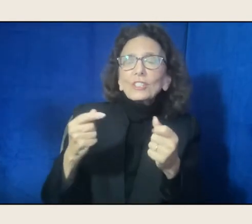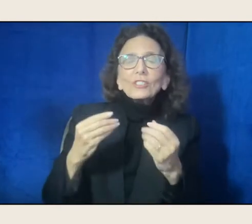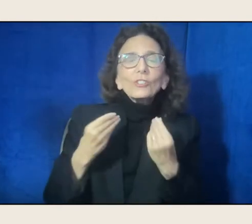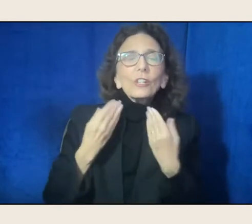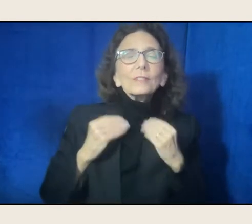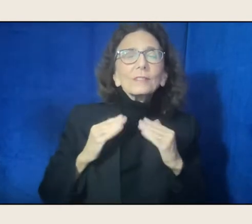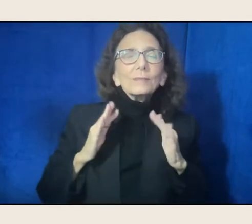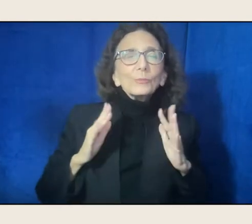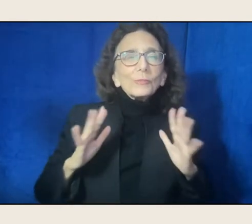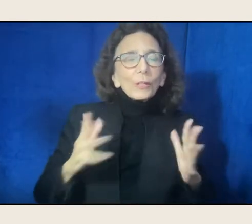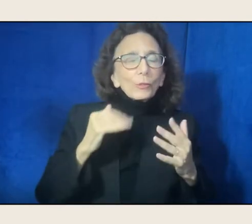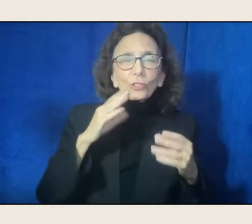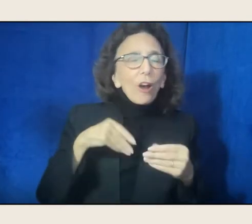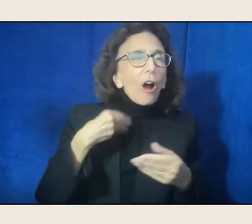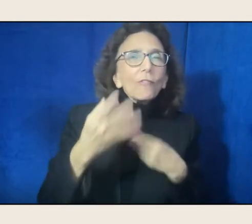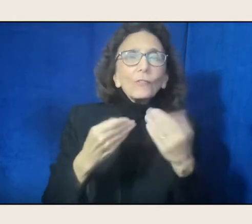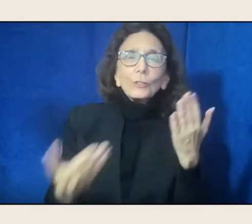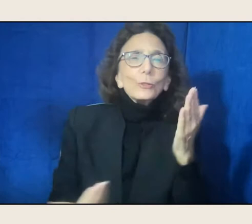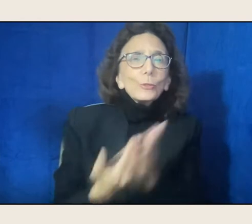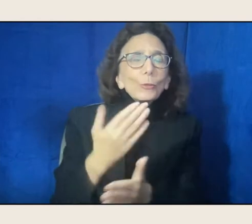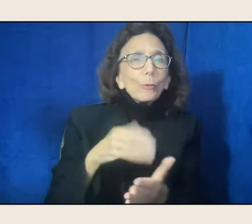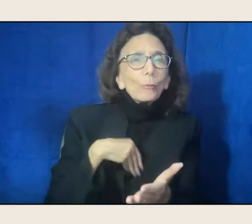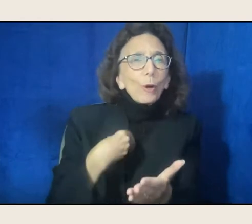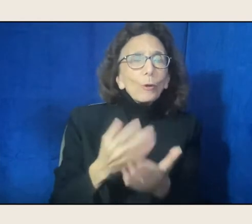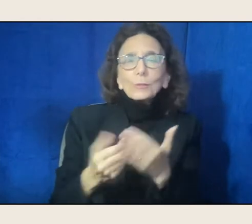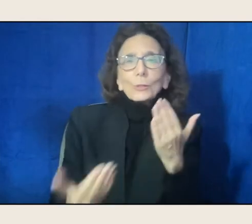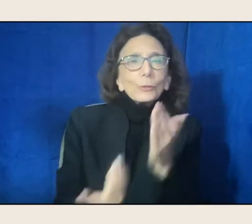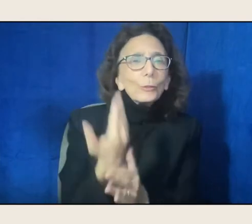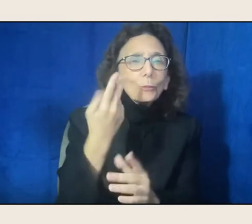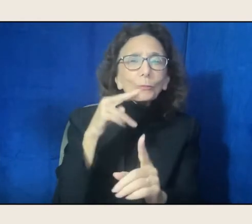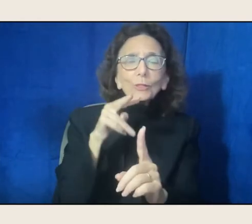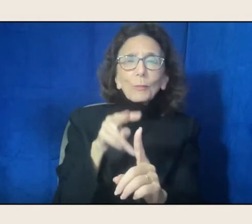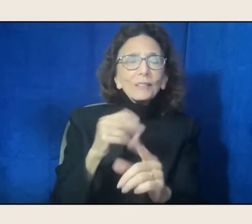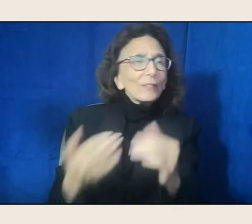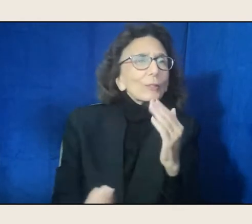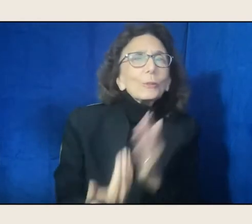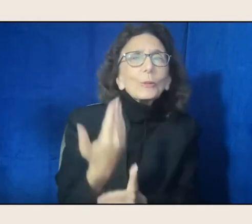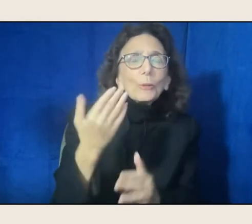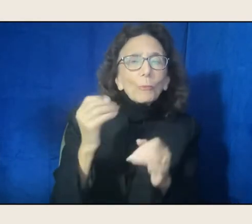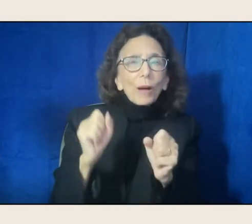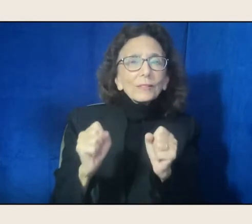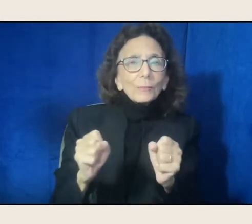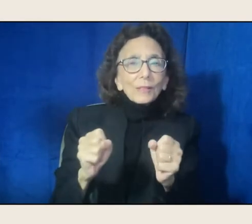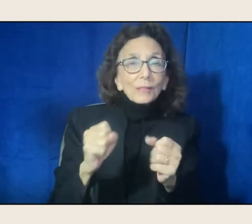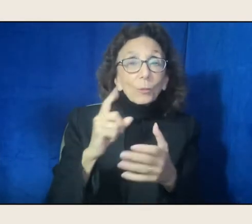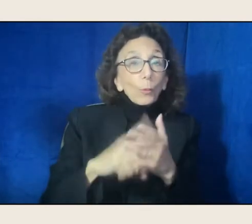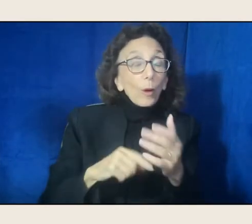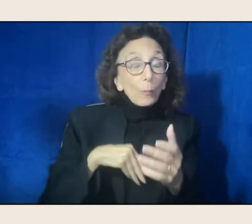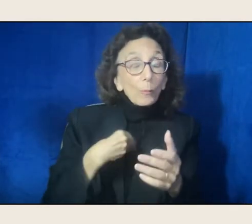and possibilities about what poetry can and must do, and has made the light of poetry